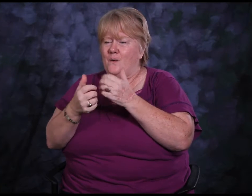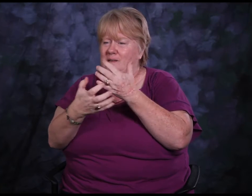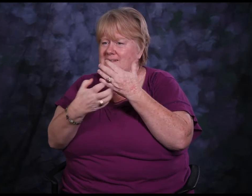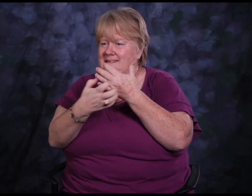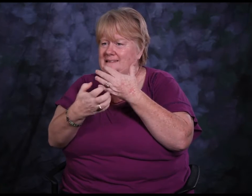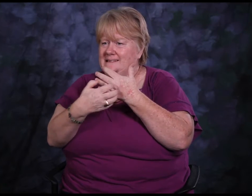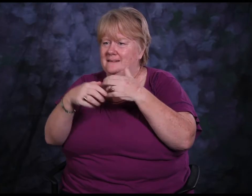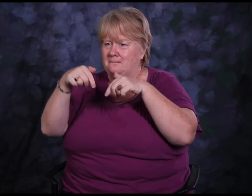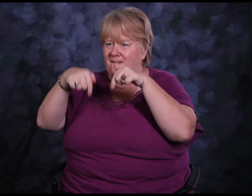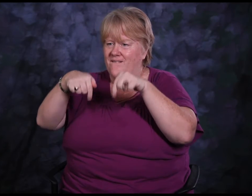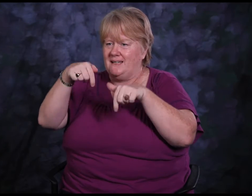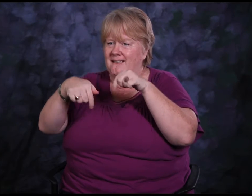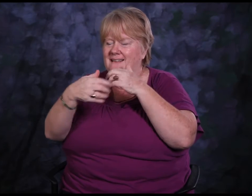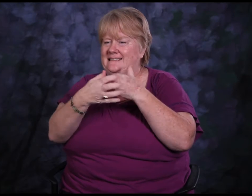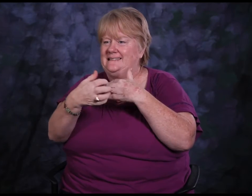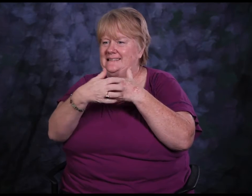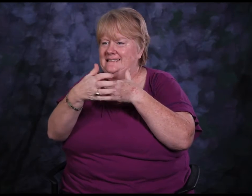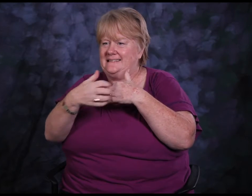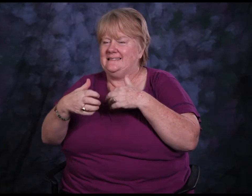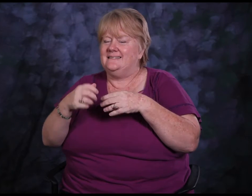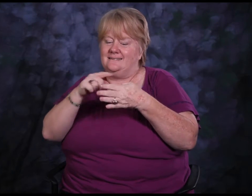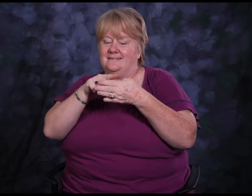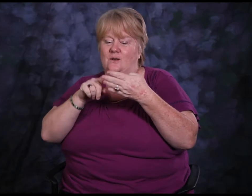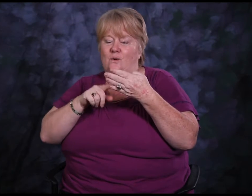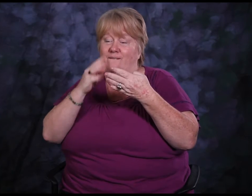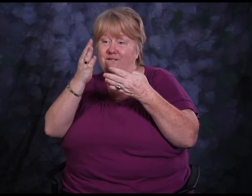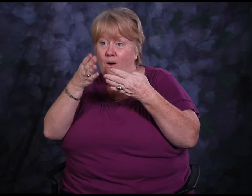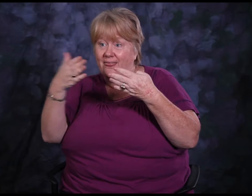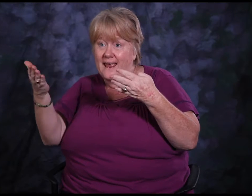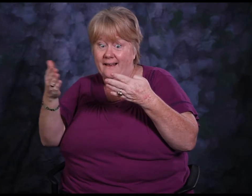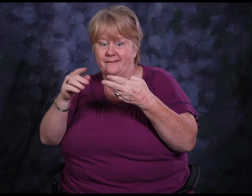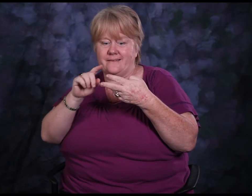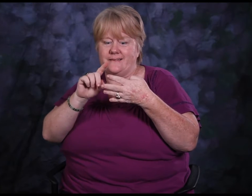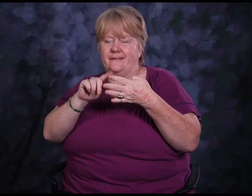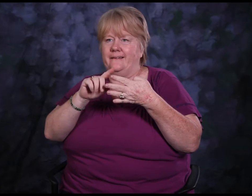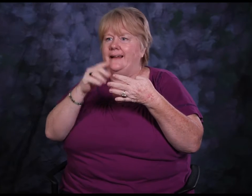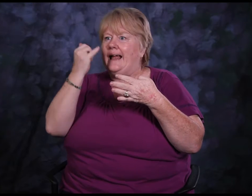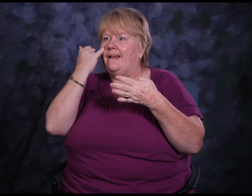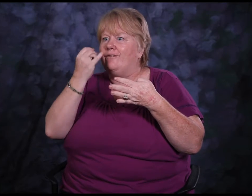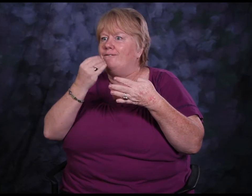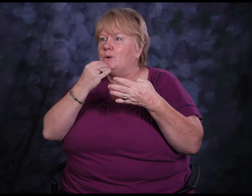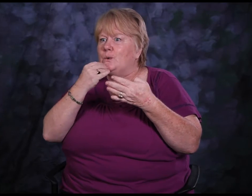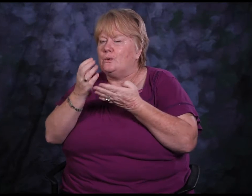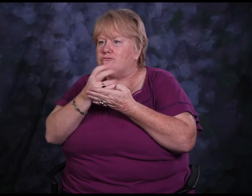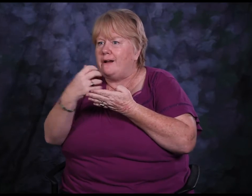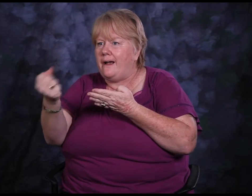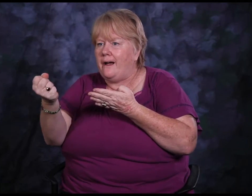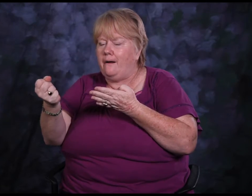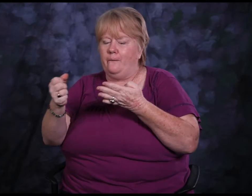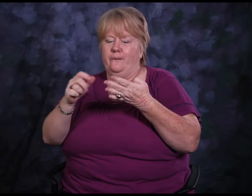The way she does that is by tapping and scratching at my feet. She always lets me knows four important things;